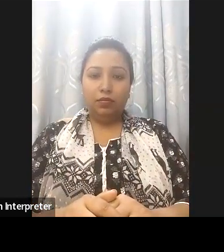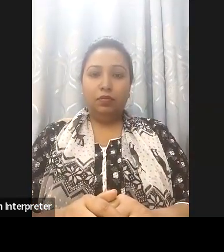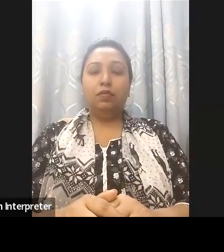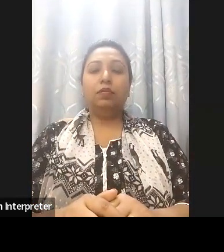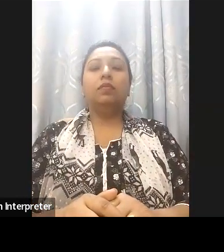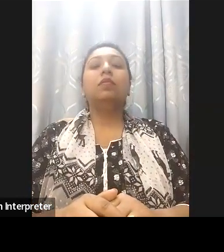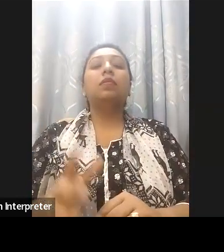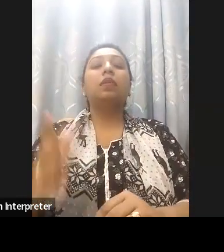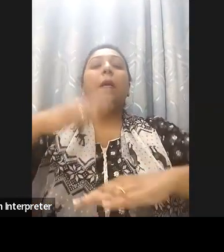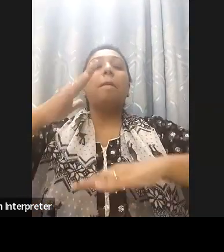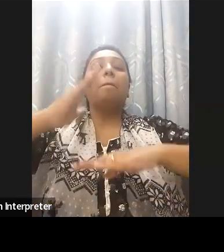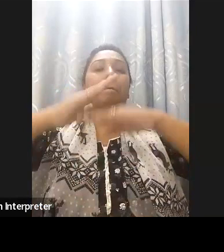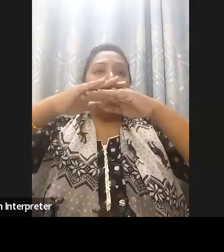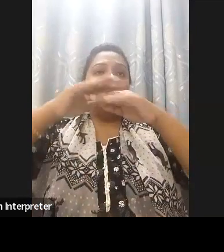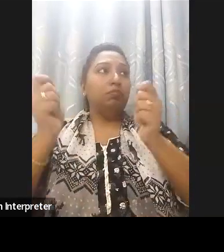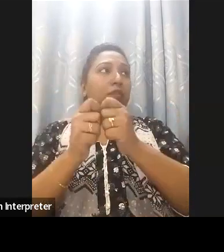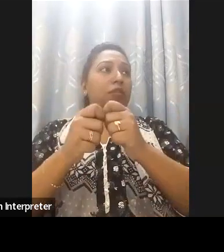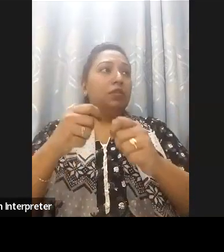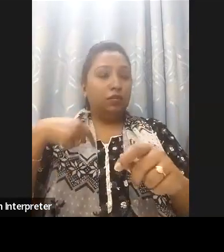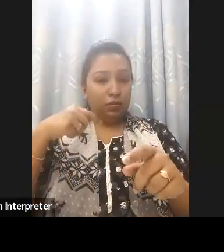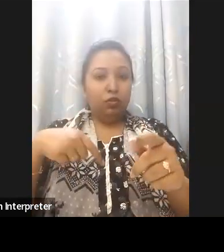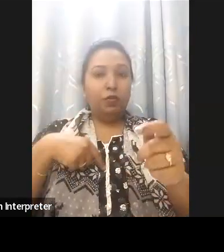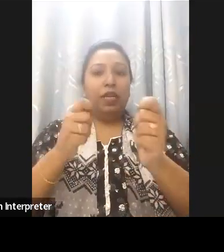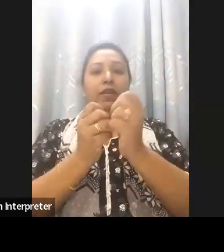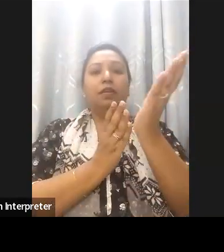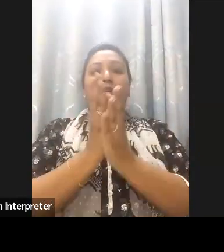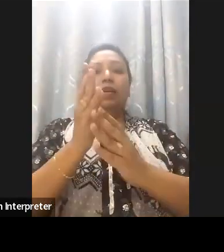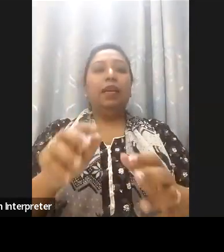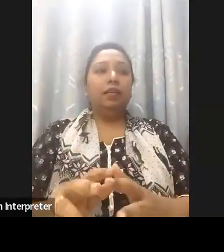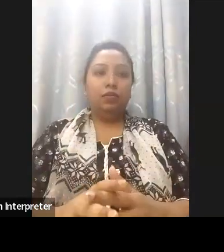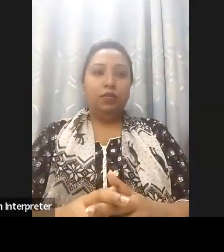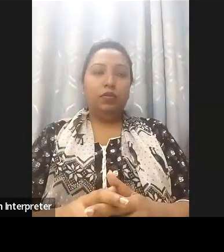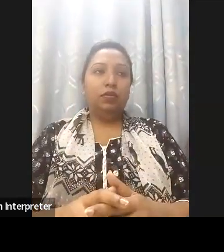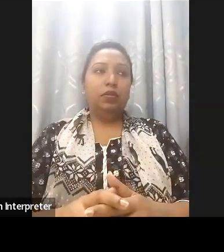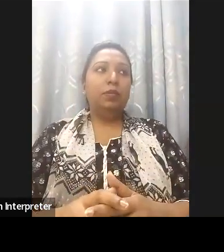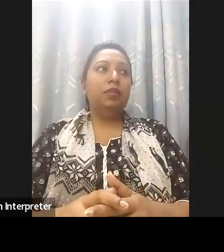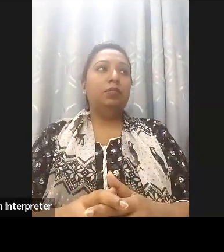digital Innovations for person with disabilities, conducting audits on National digital platforms,